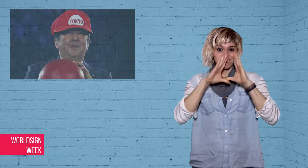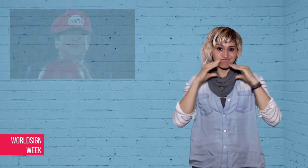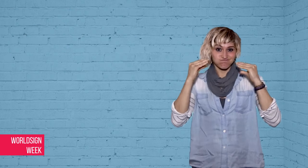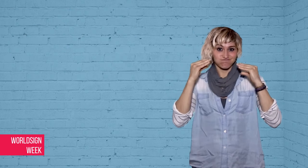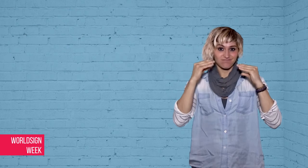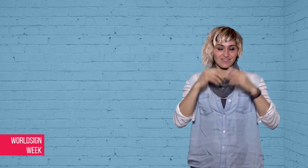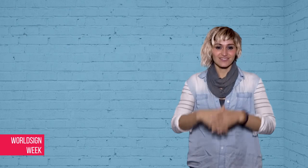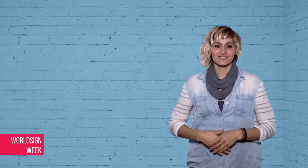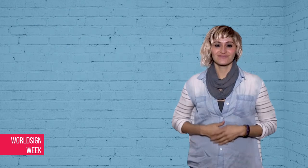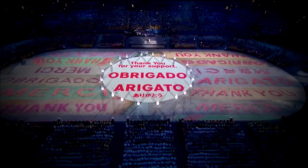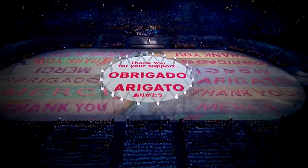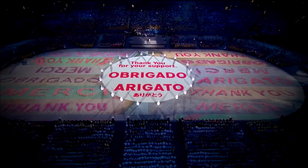ceremony?